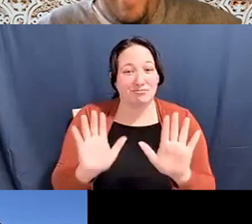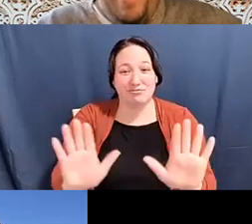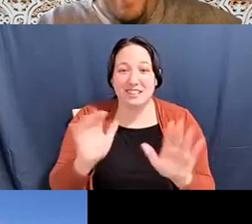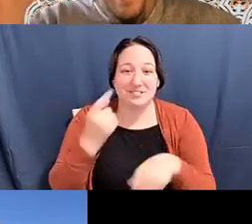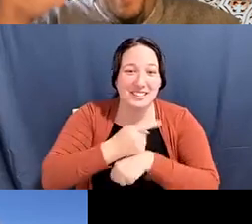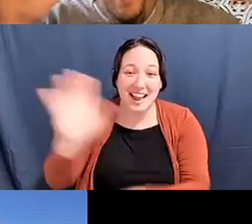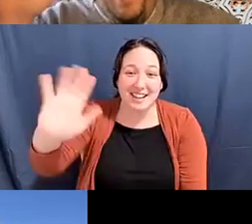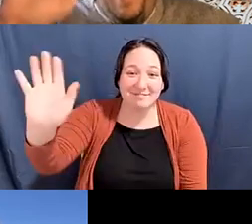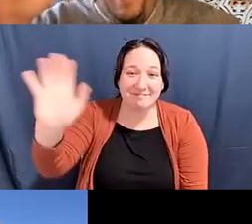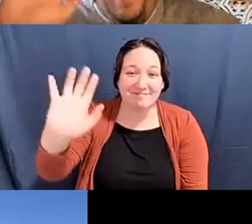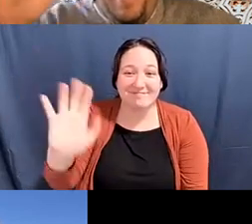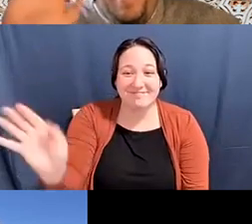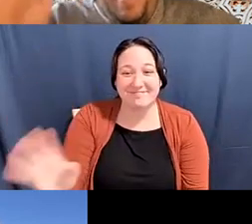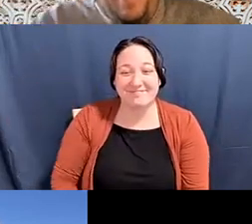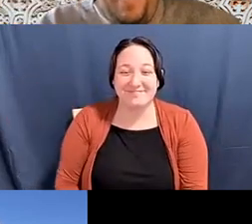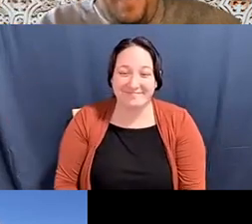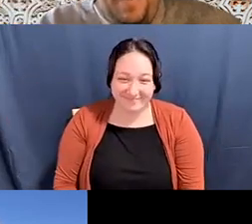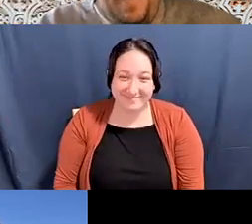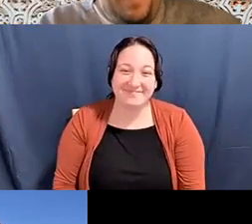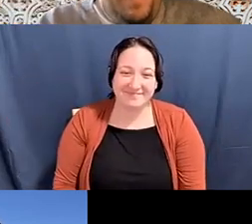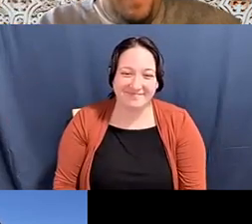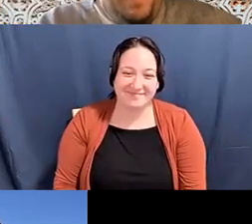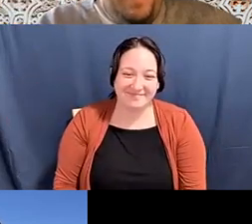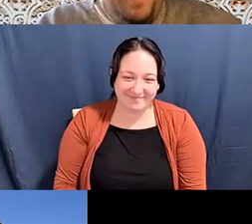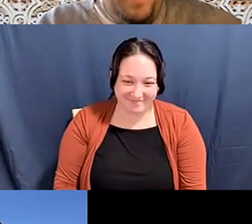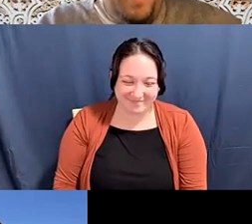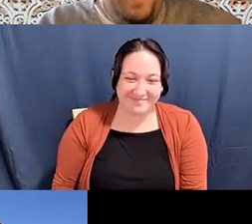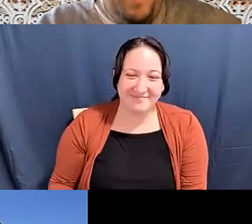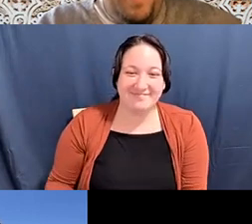Alex Tom he/him: Thank you, thank you all. Katherine Lee: Thank you, everybody everyone yes.